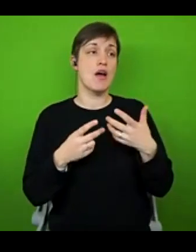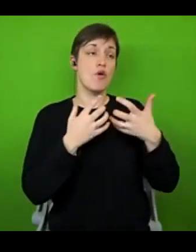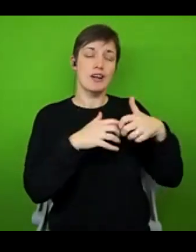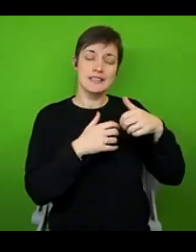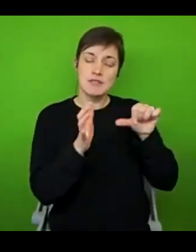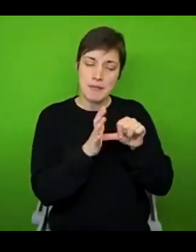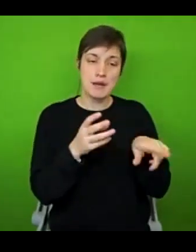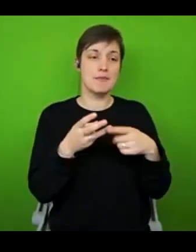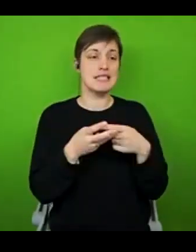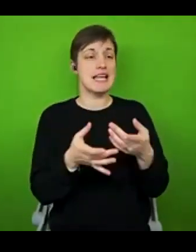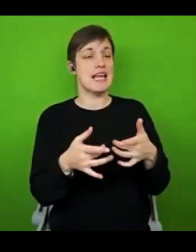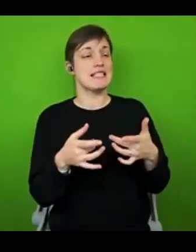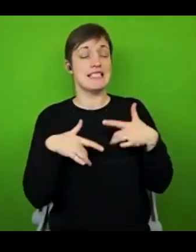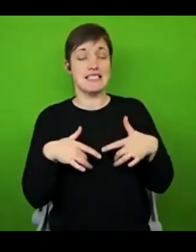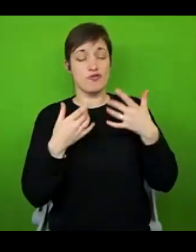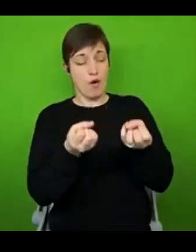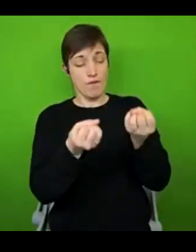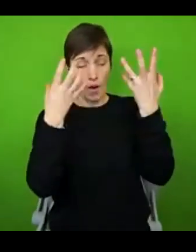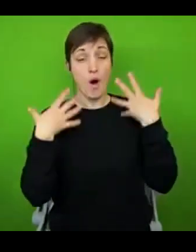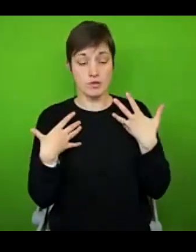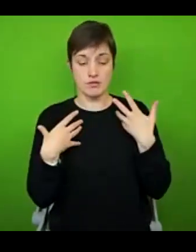lots of other things as well. That's like my elevator